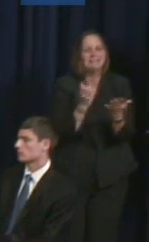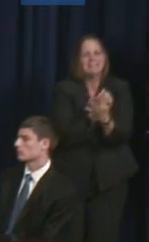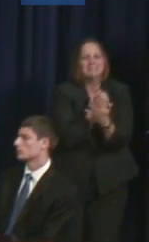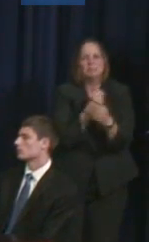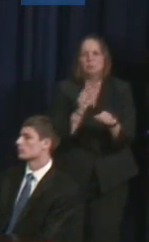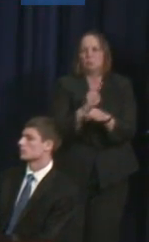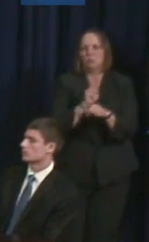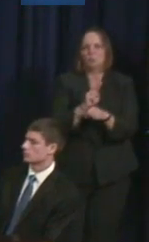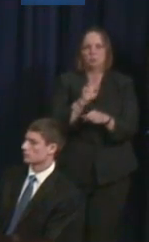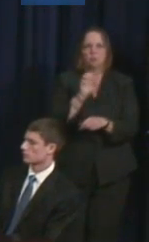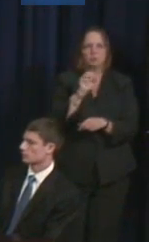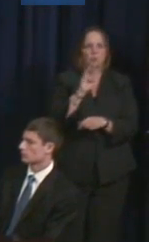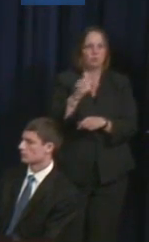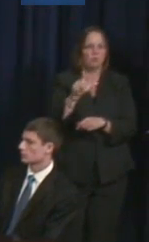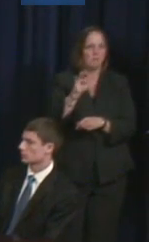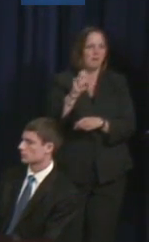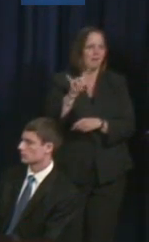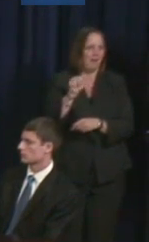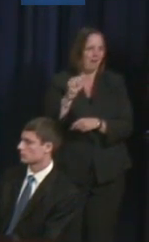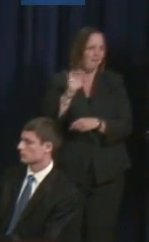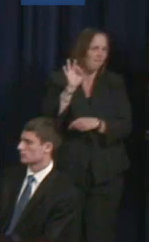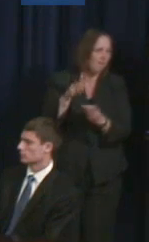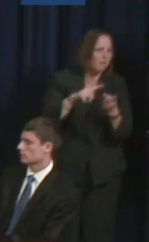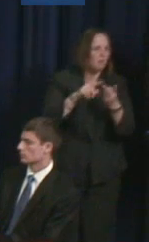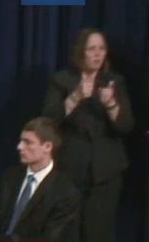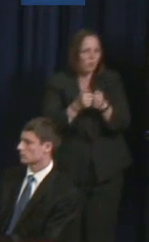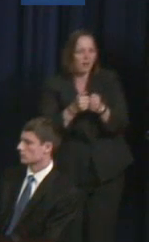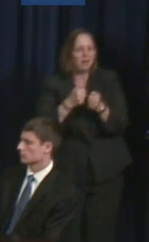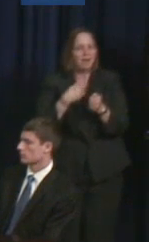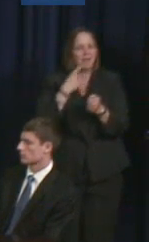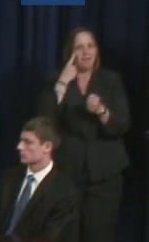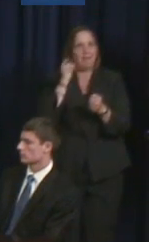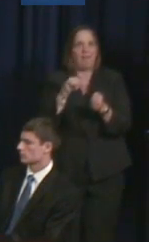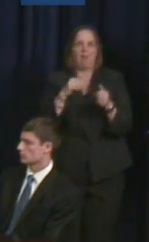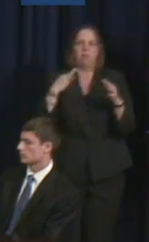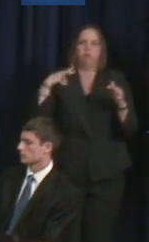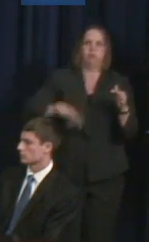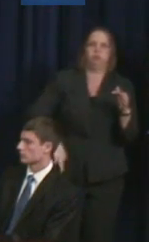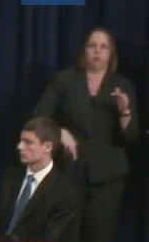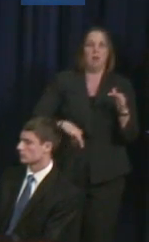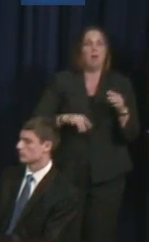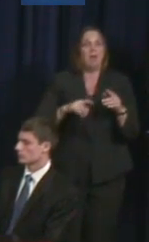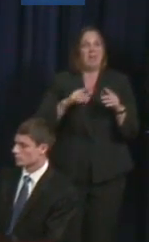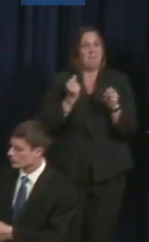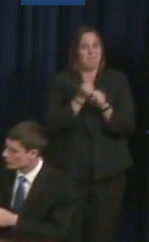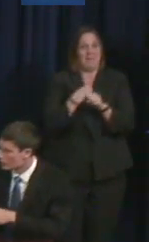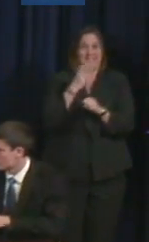And I think that that can be very personal and it'll also humanize the experience of mental illness. Female Speaker: Thank you.